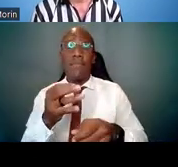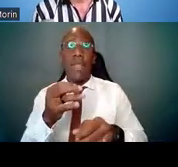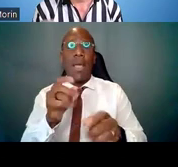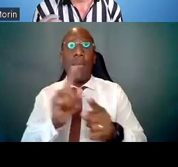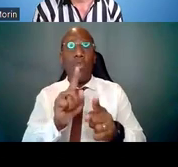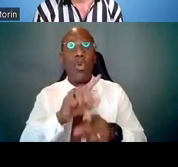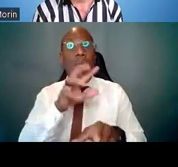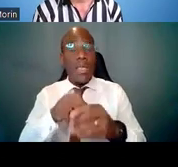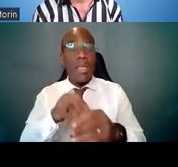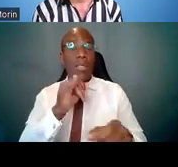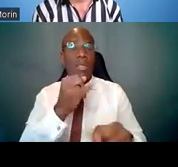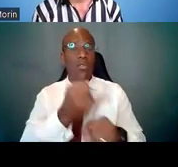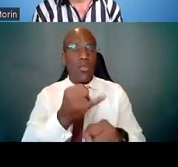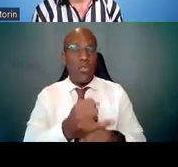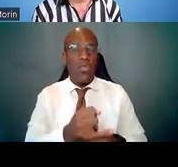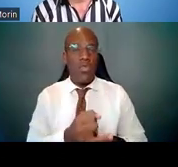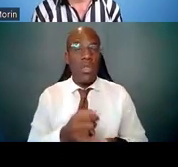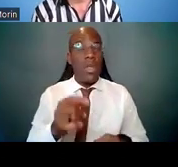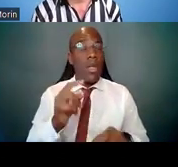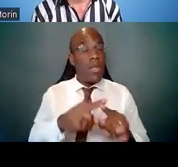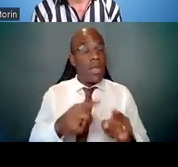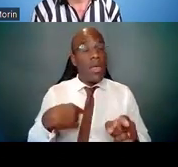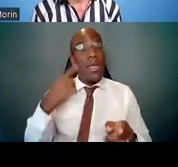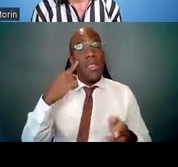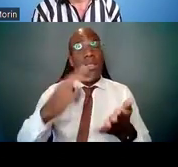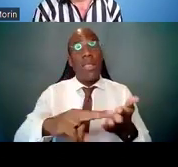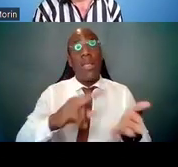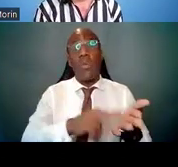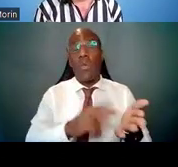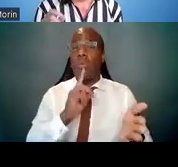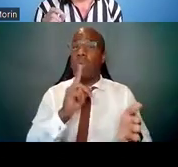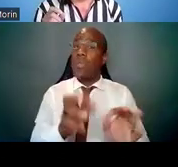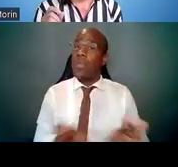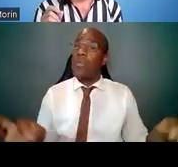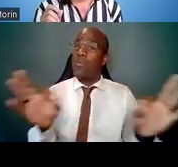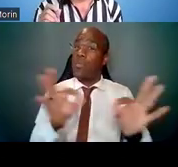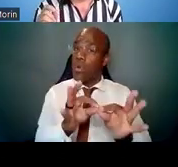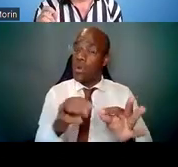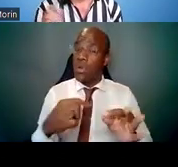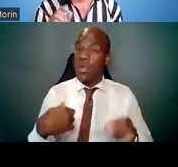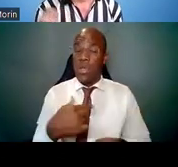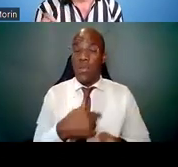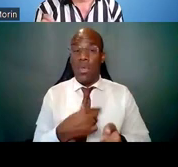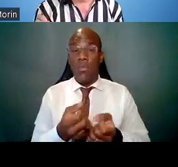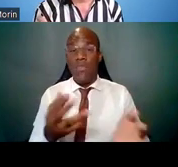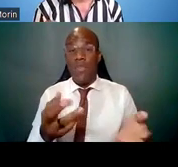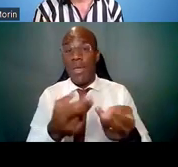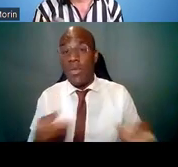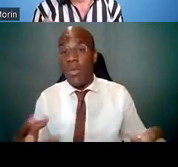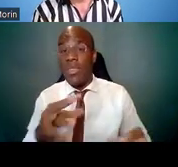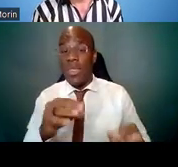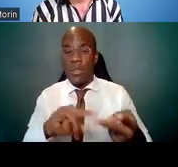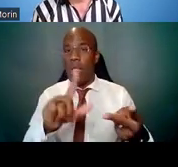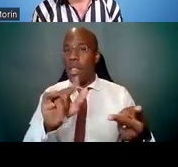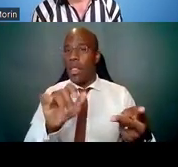And we do provide some resources and a link that will give you an example of mentoring contracts.